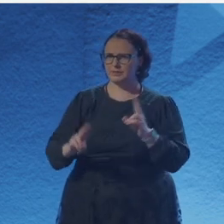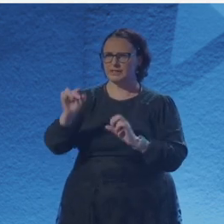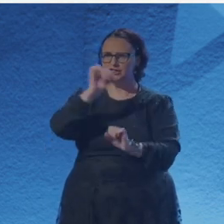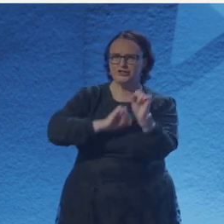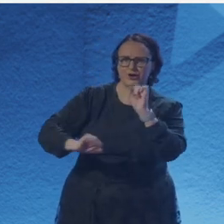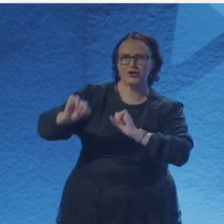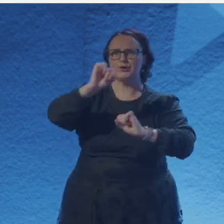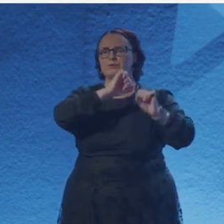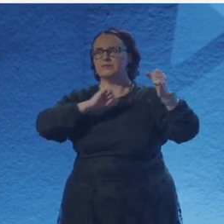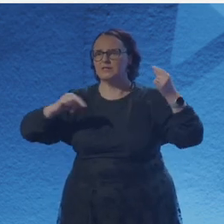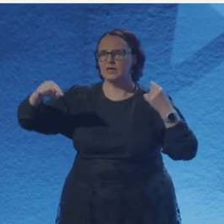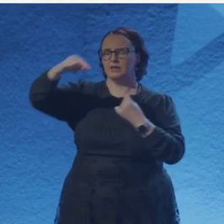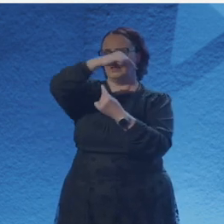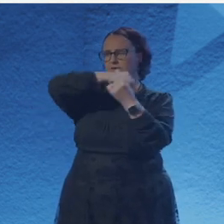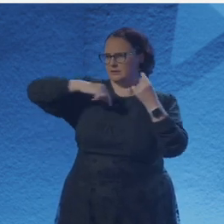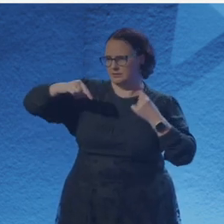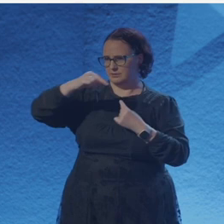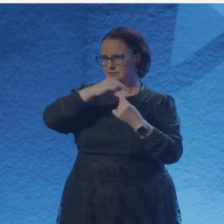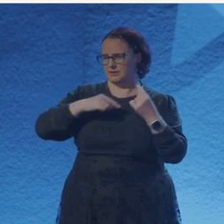that you can be a meteorologist and have these interests